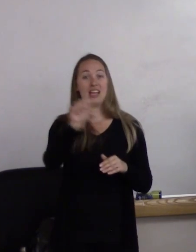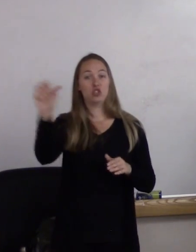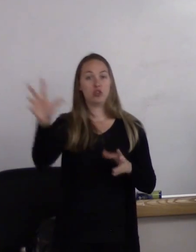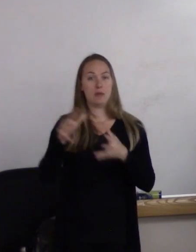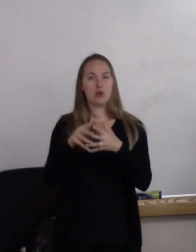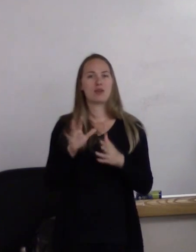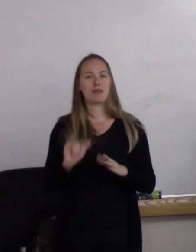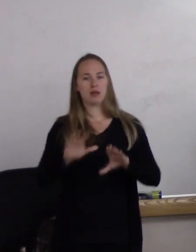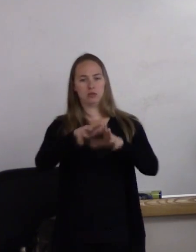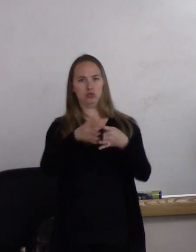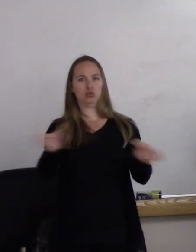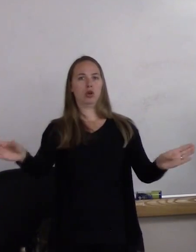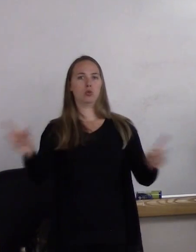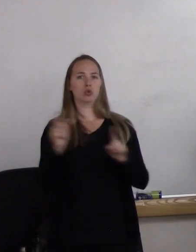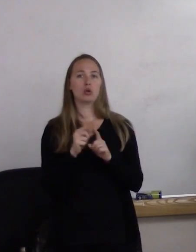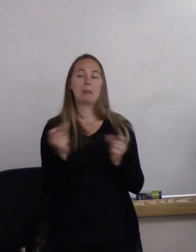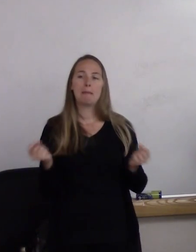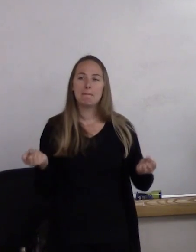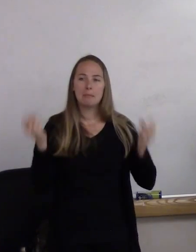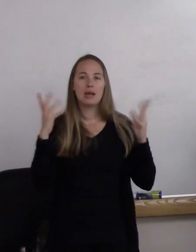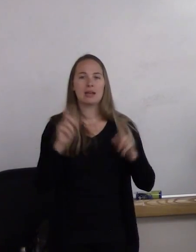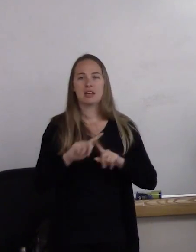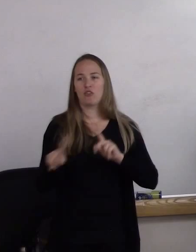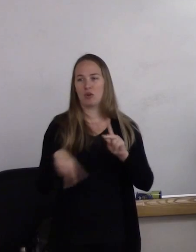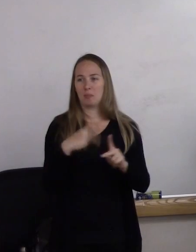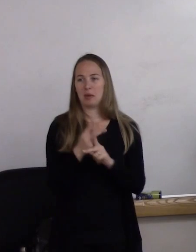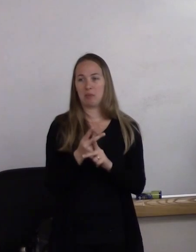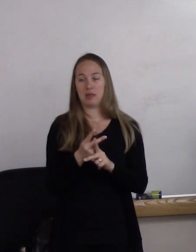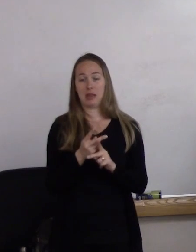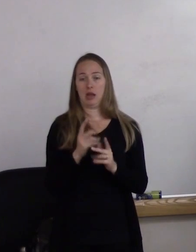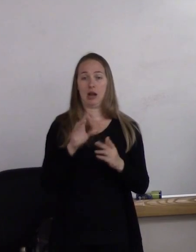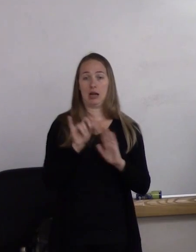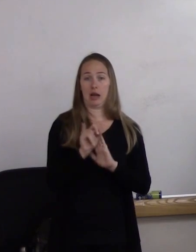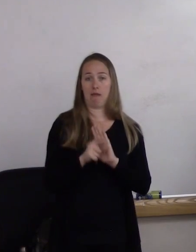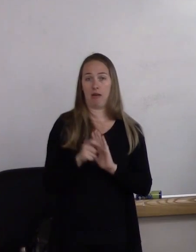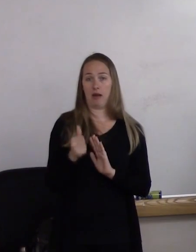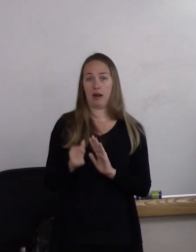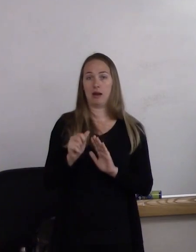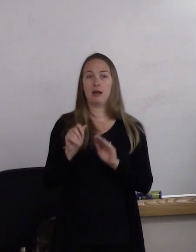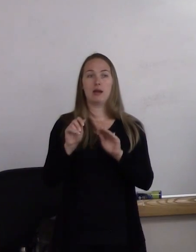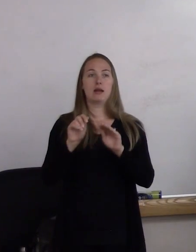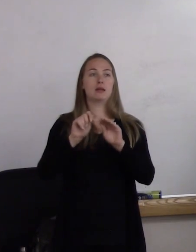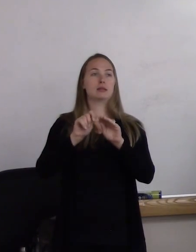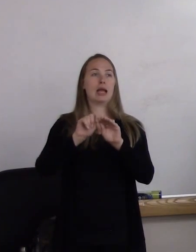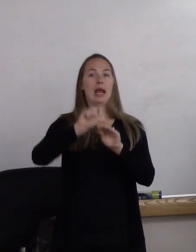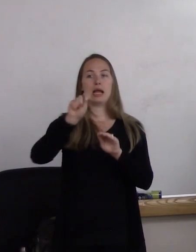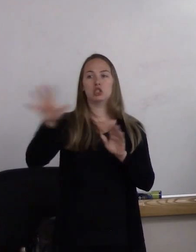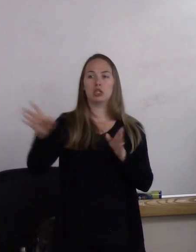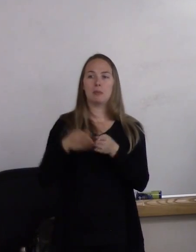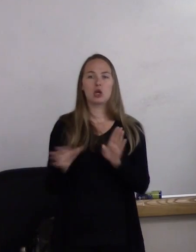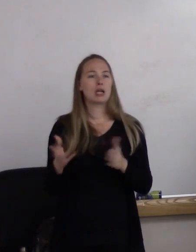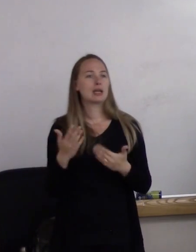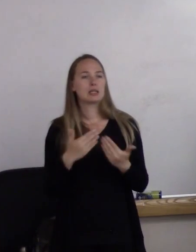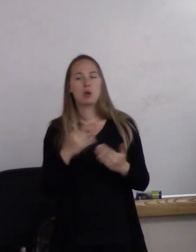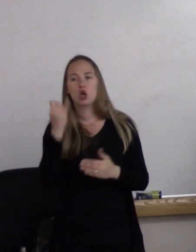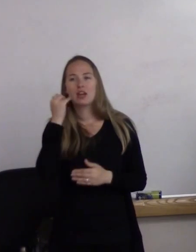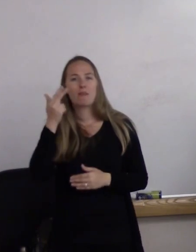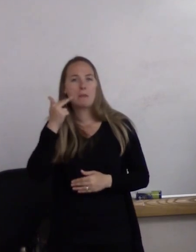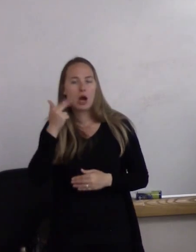There are lots of different types of people that identify as Asian-American whether they're Hmong-American, Lao-American, Japanese-American,